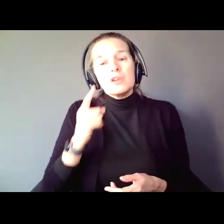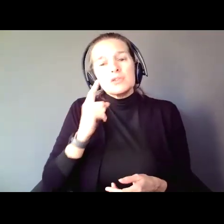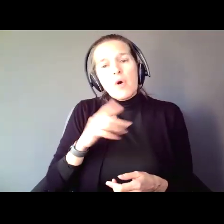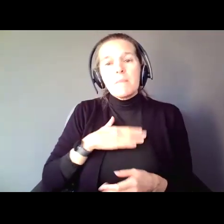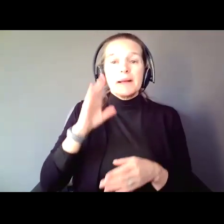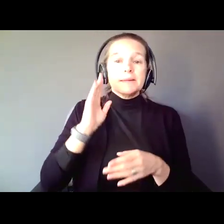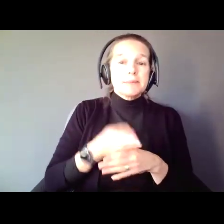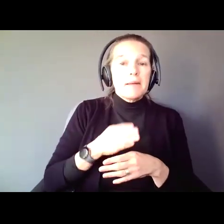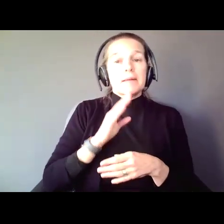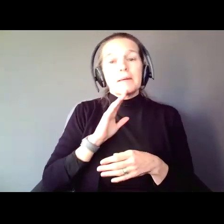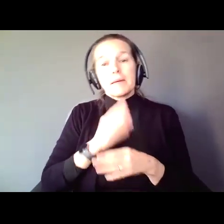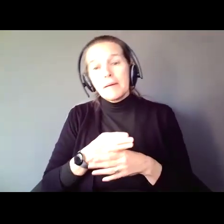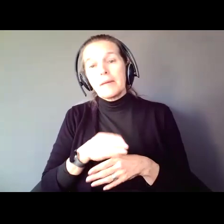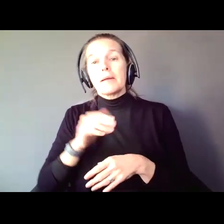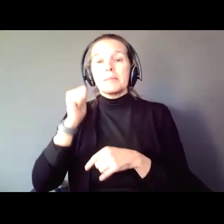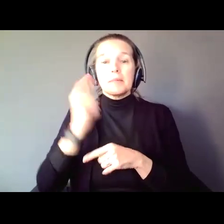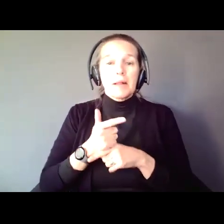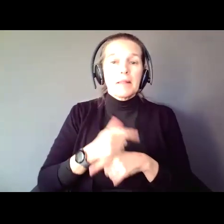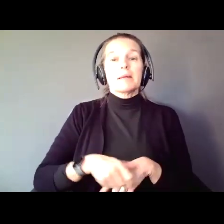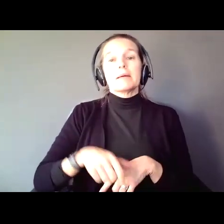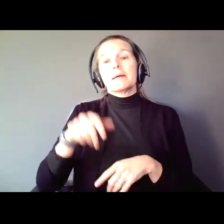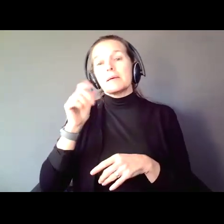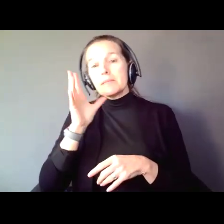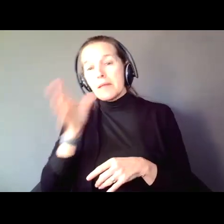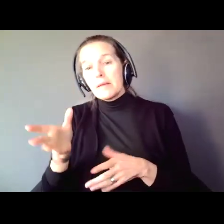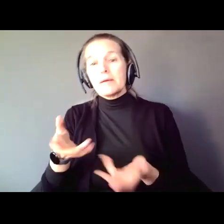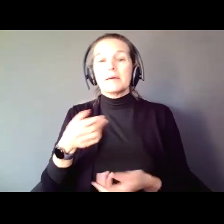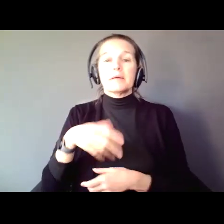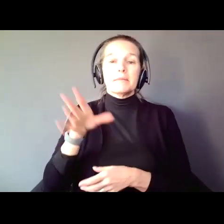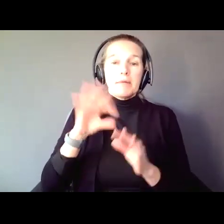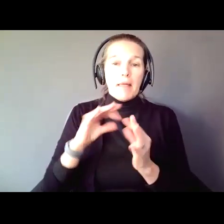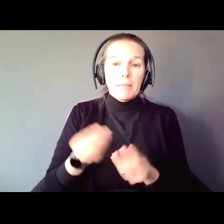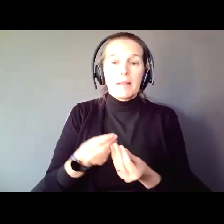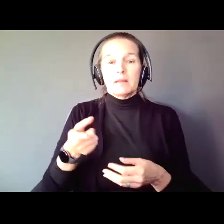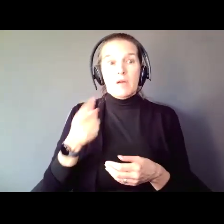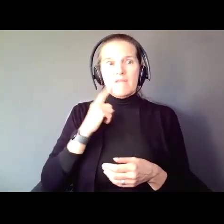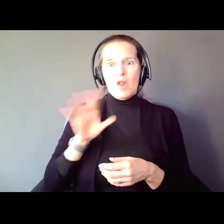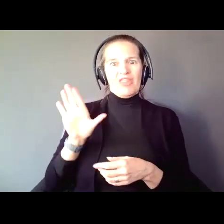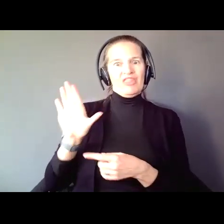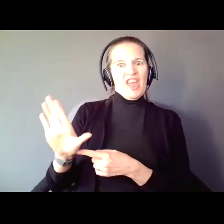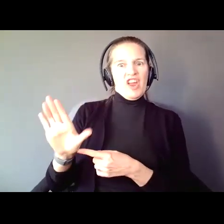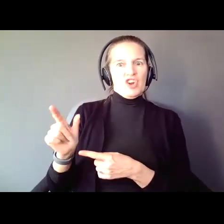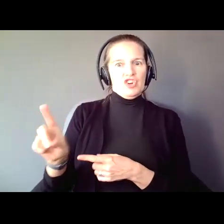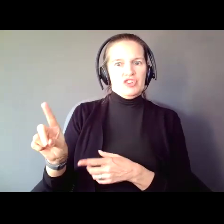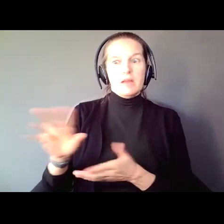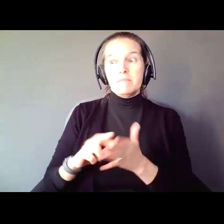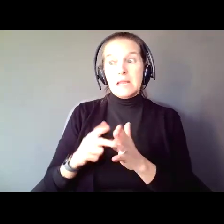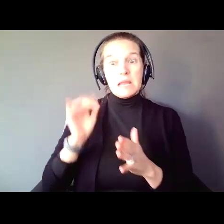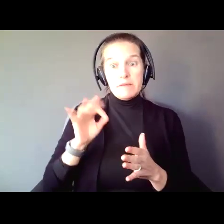whoever for their own good. If I do not get guardianship over this person, something bad might happen, they might make a bad decision.